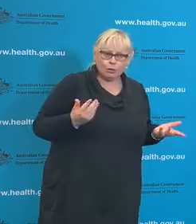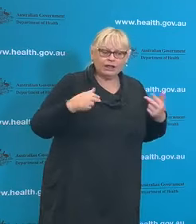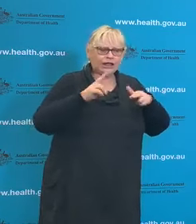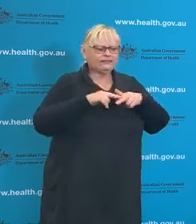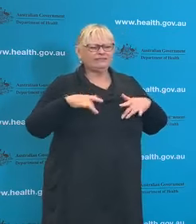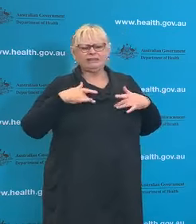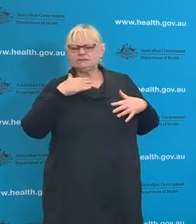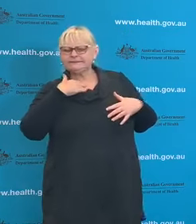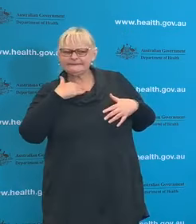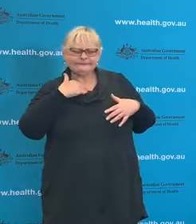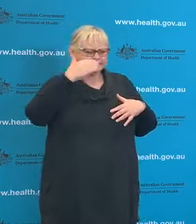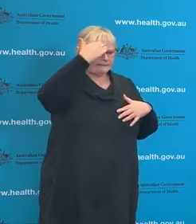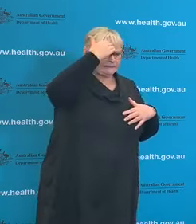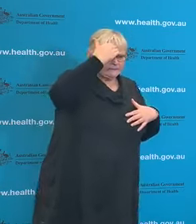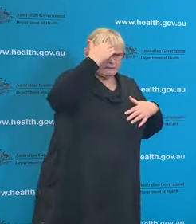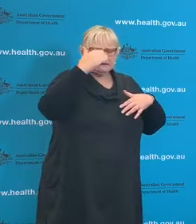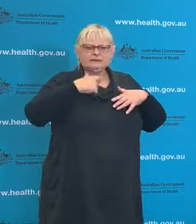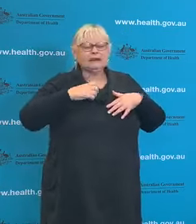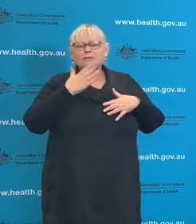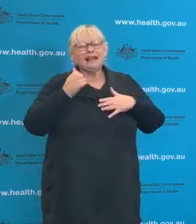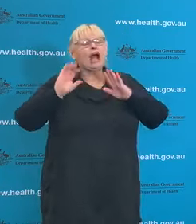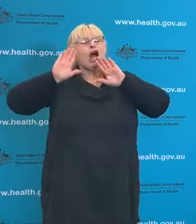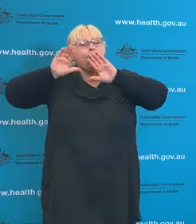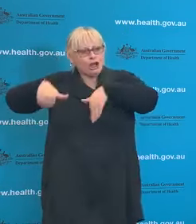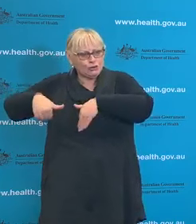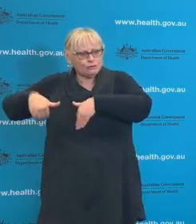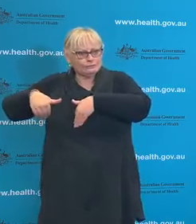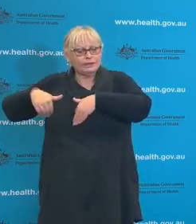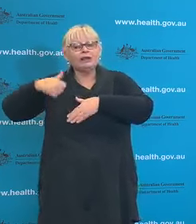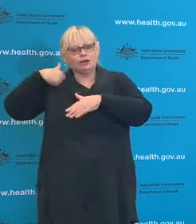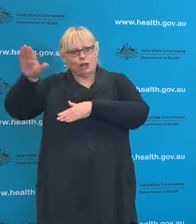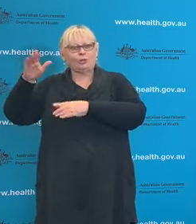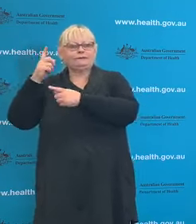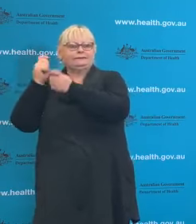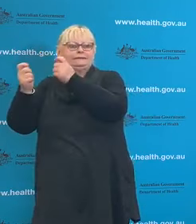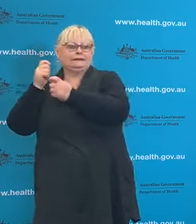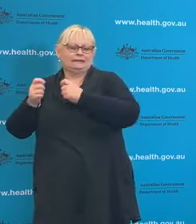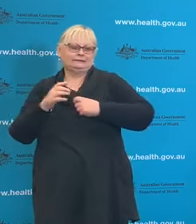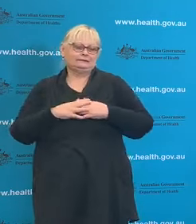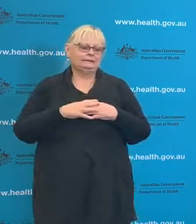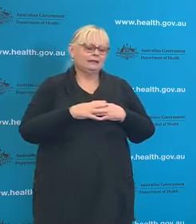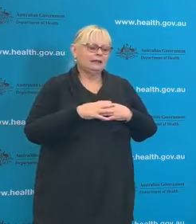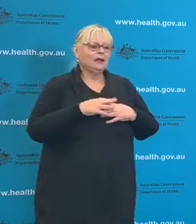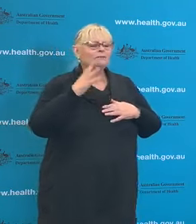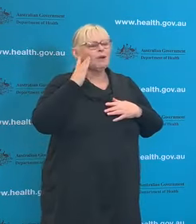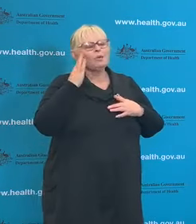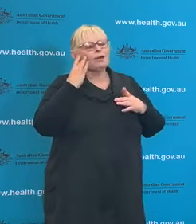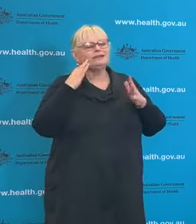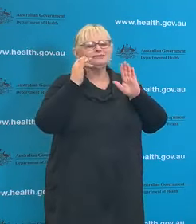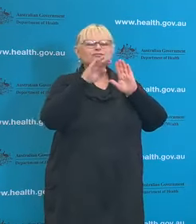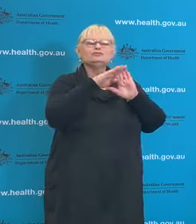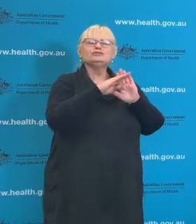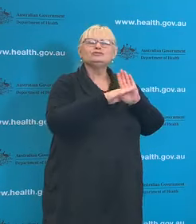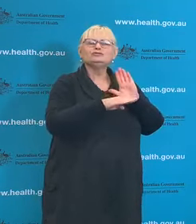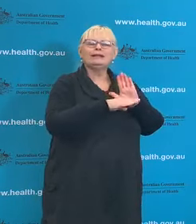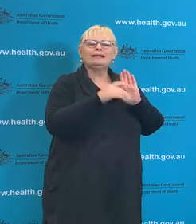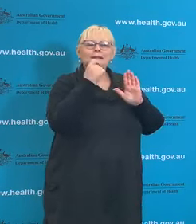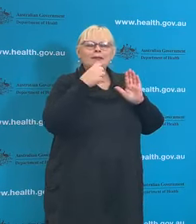really do encourage you to stay home and get tested. Of course as we do relax these restrictions we will see the potential